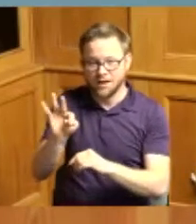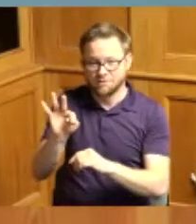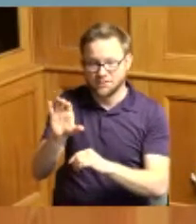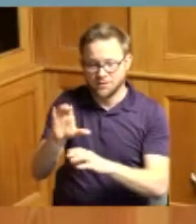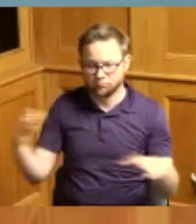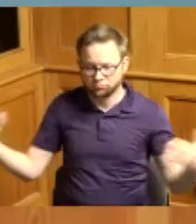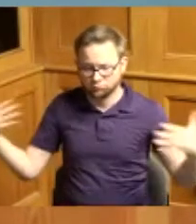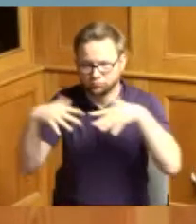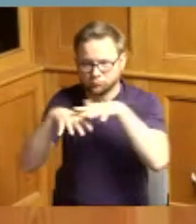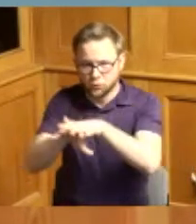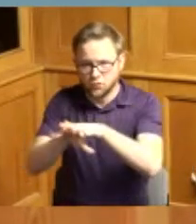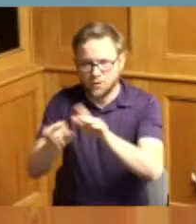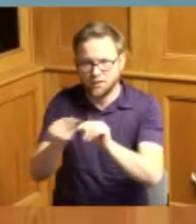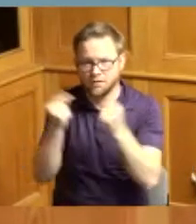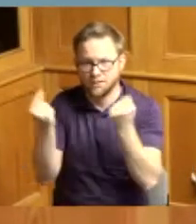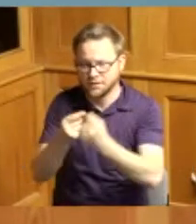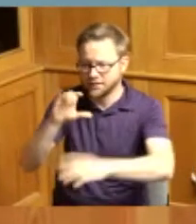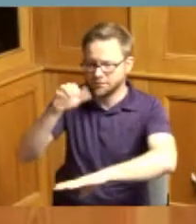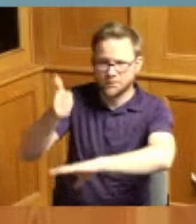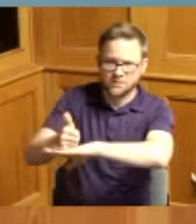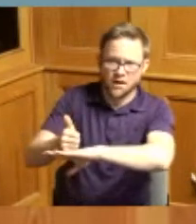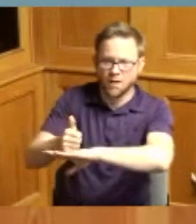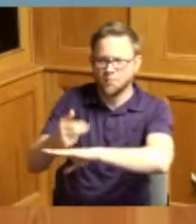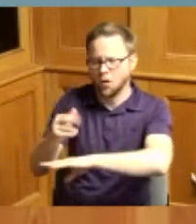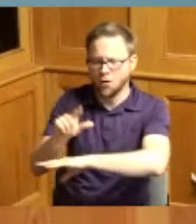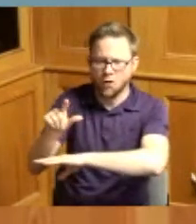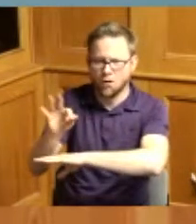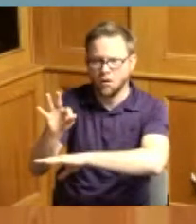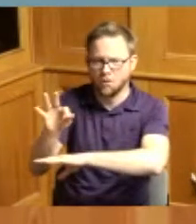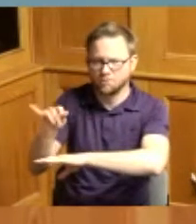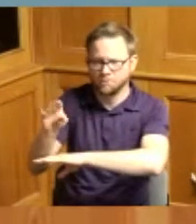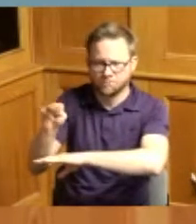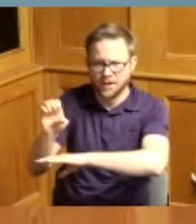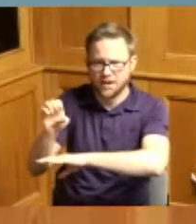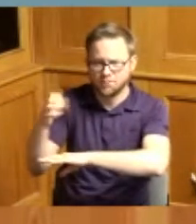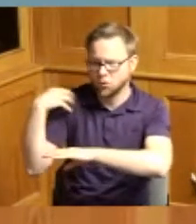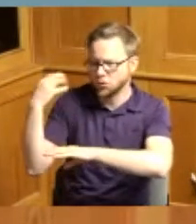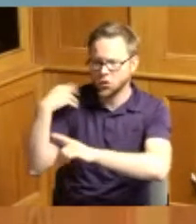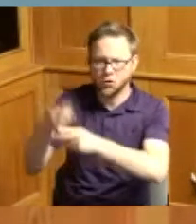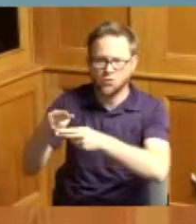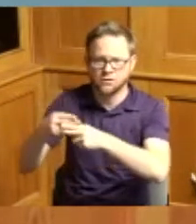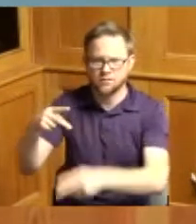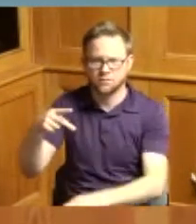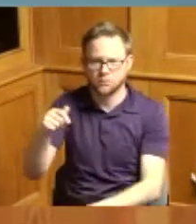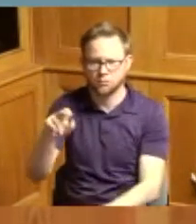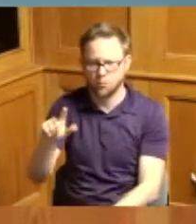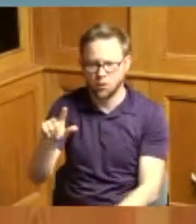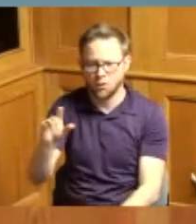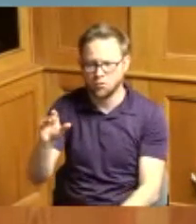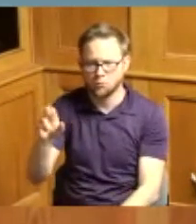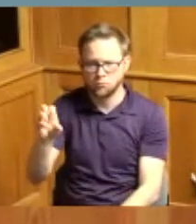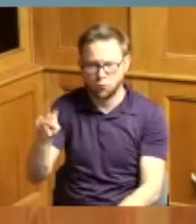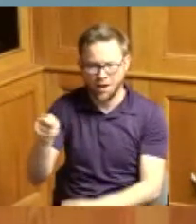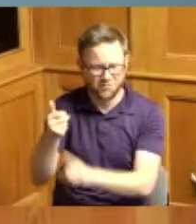in legendary hall of fame coach Paul Brown who led the Cleveland Browns to seven championships in the